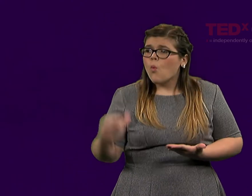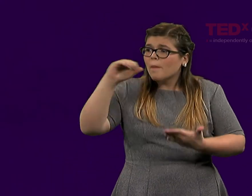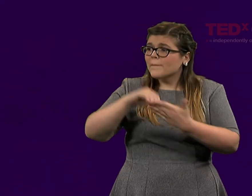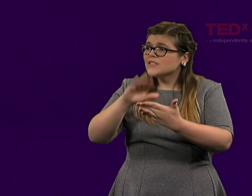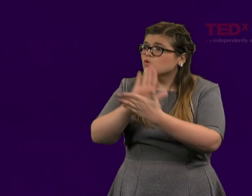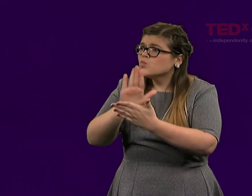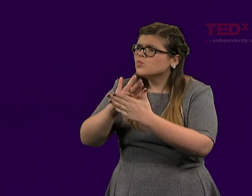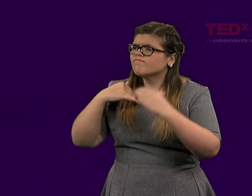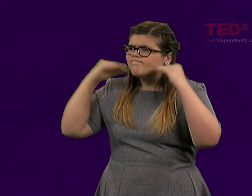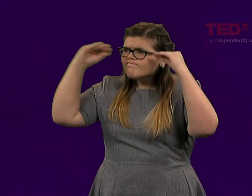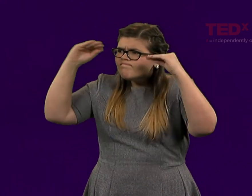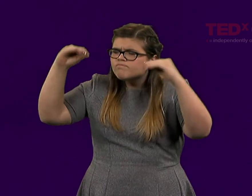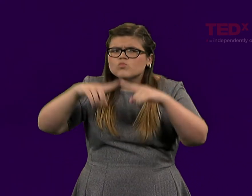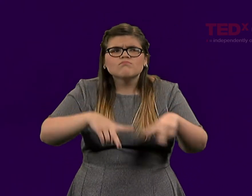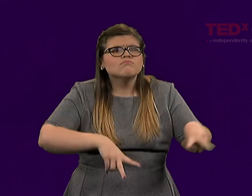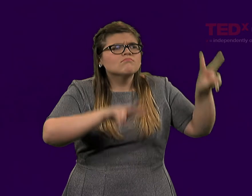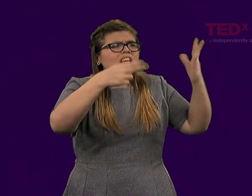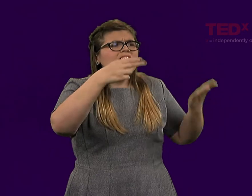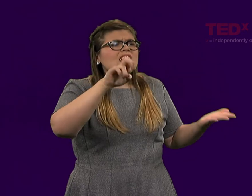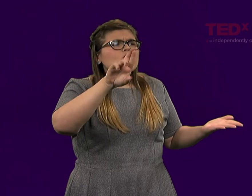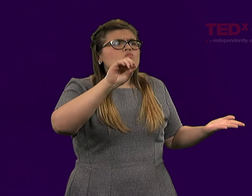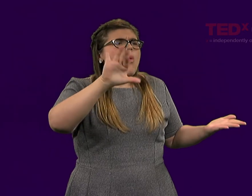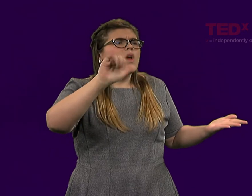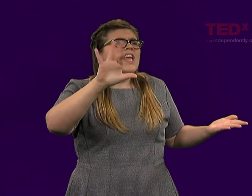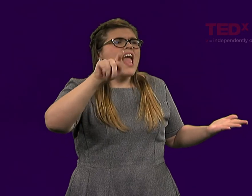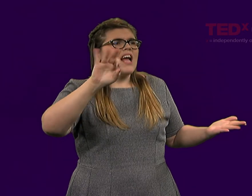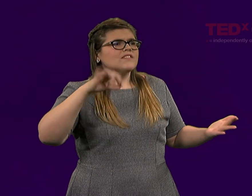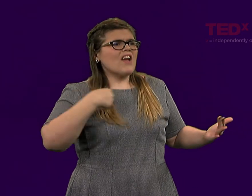I was always taught to look up to these individuals